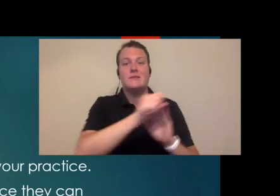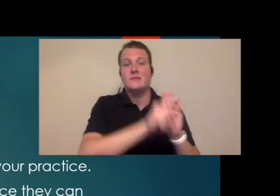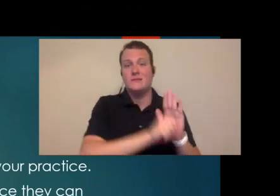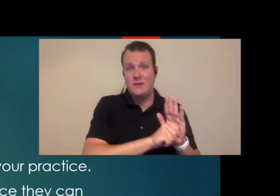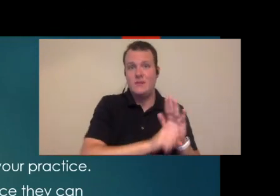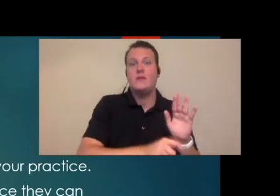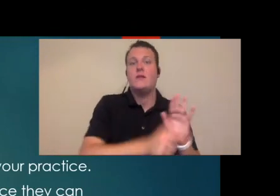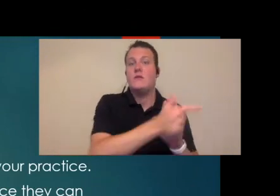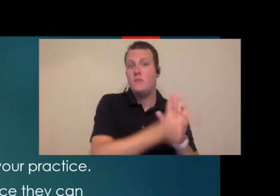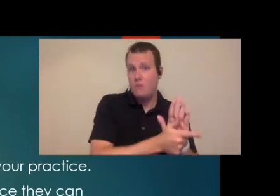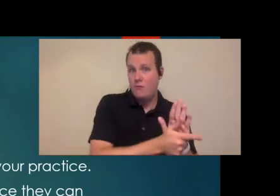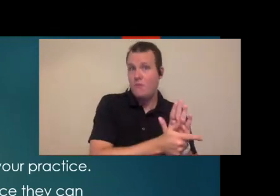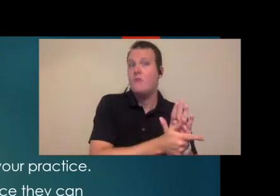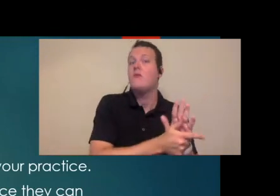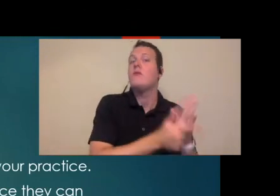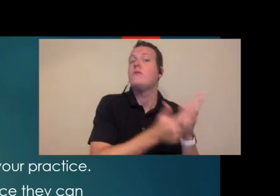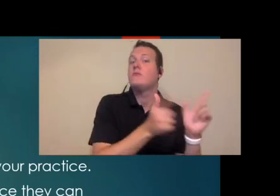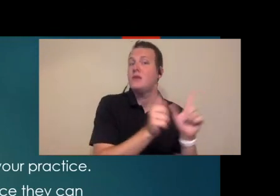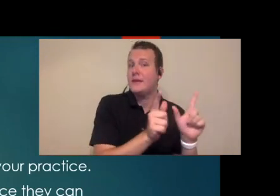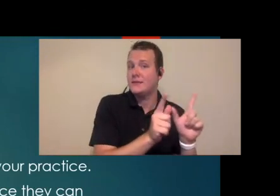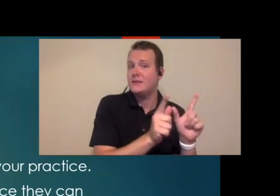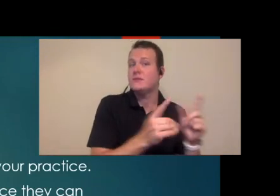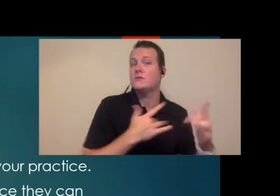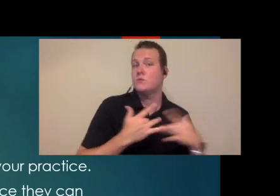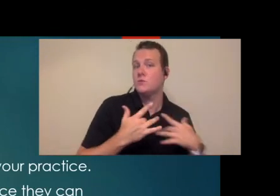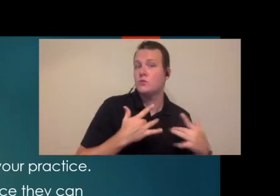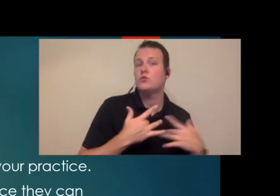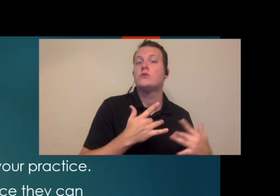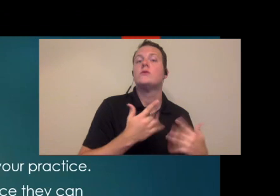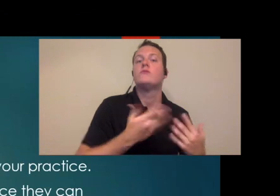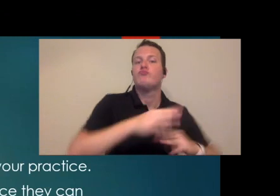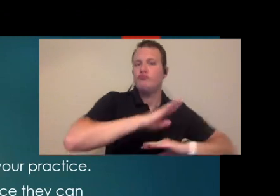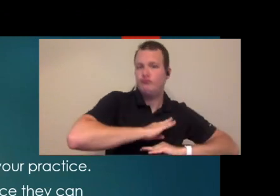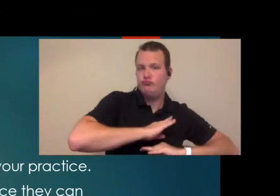that those state legislative issues and licensing concerns are addressed as well